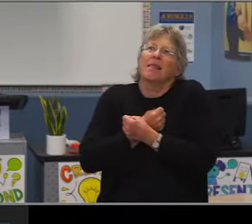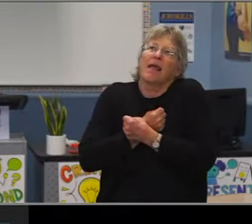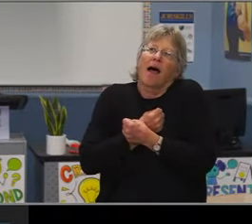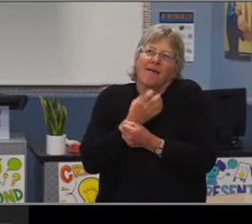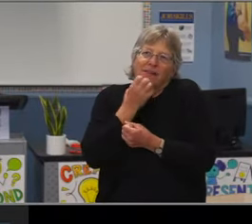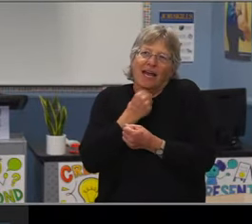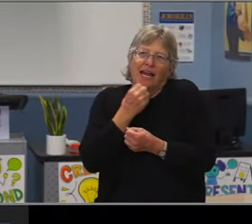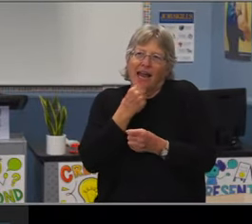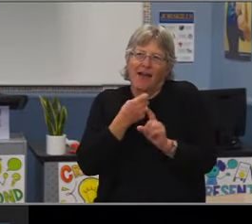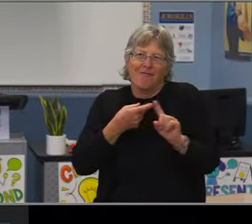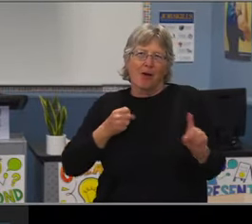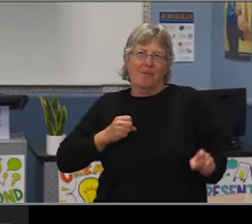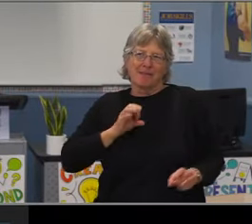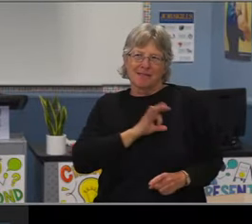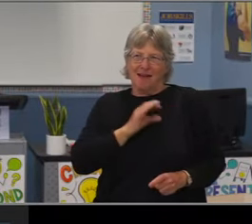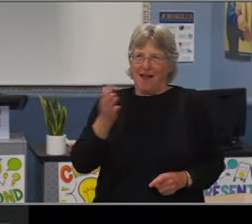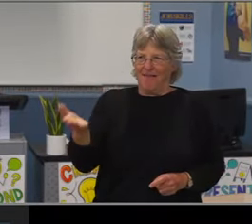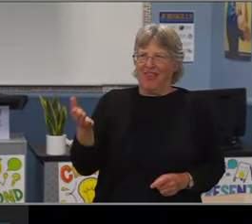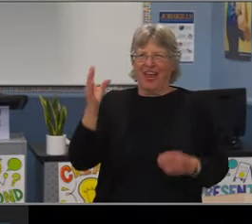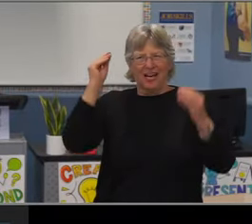who will lead us in a LatinX data presentation.